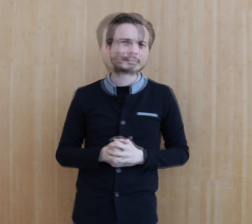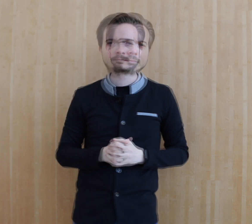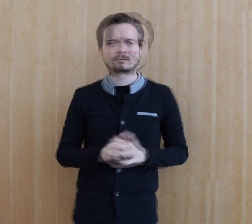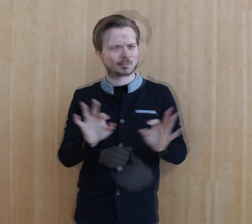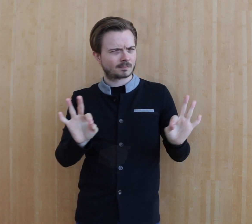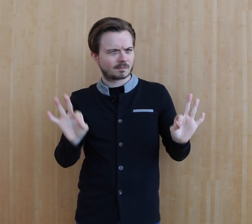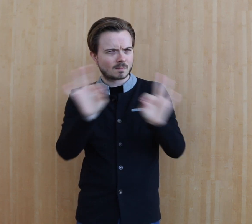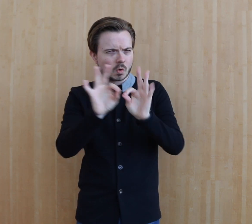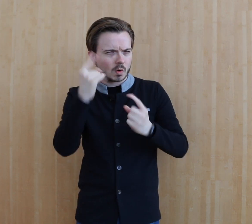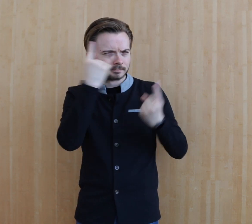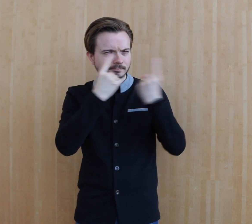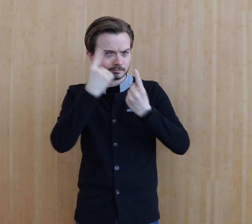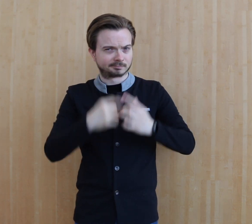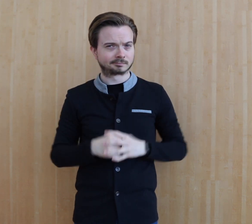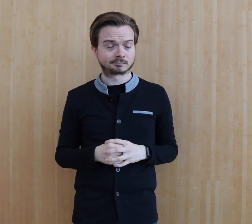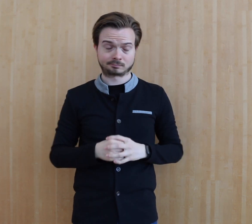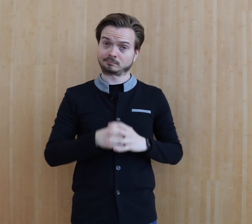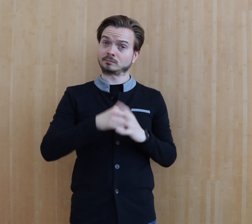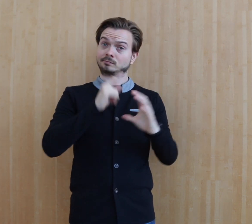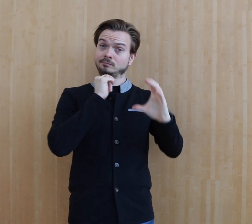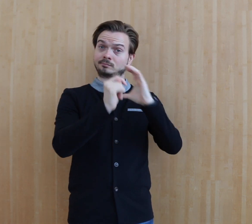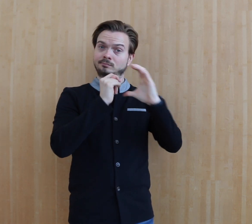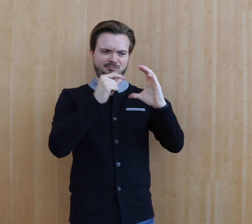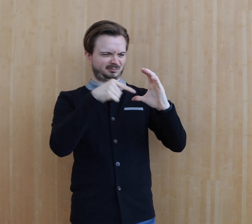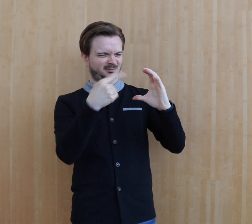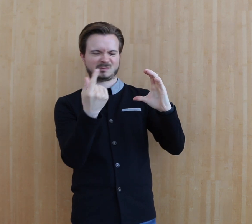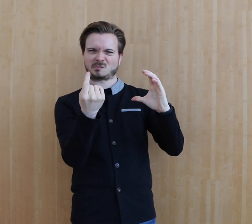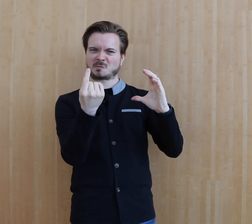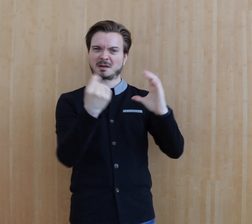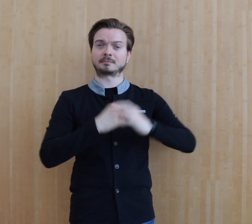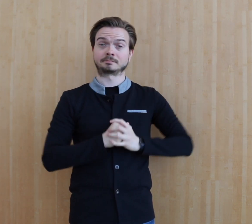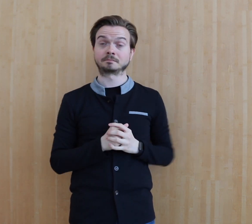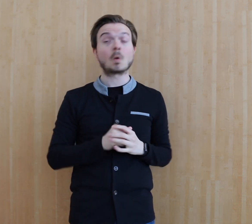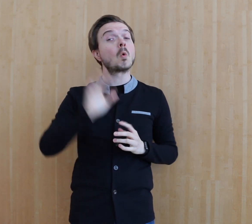It's important to consider what total communication really means.